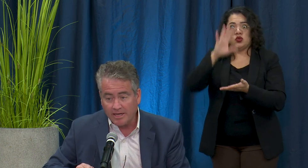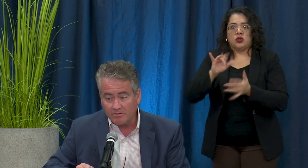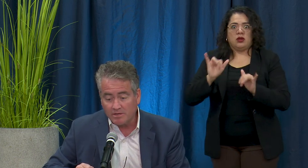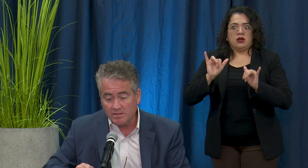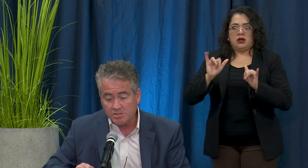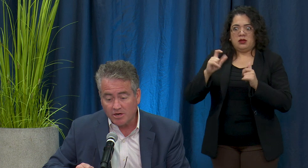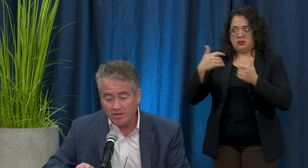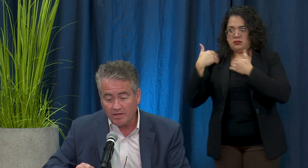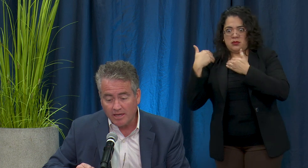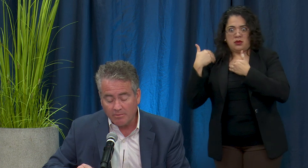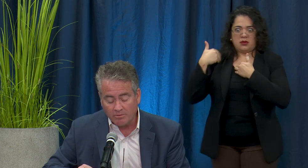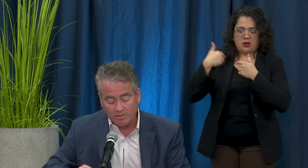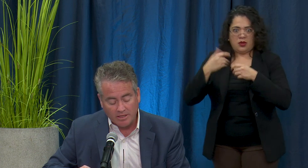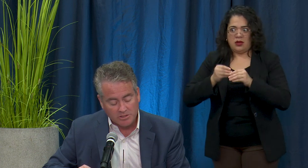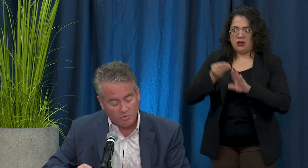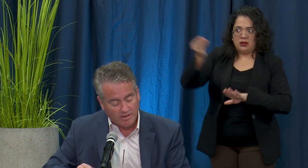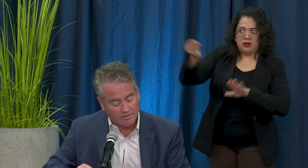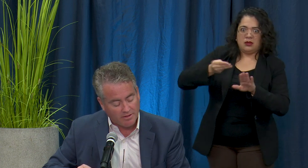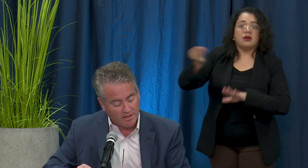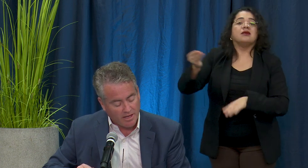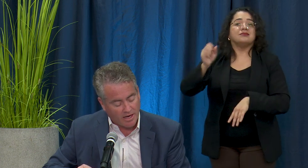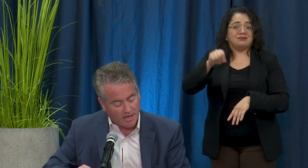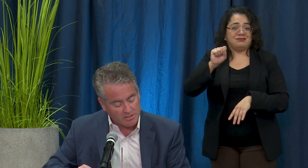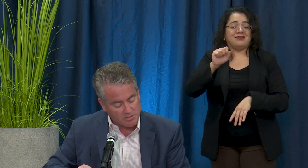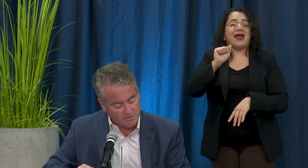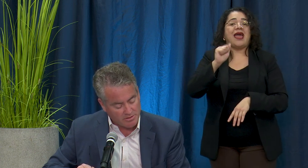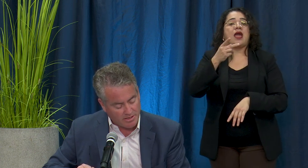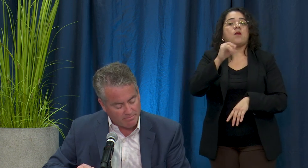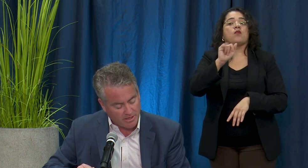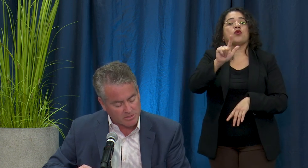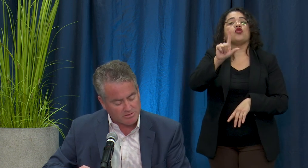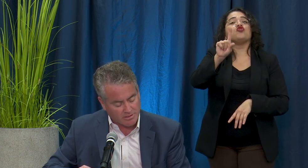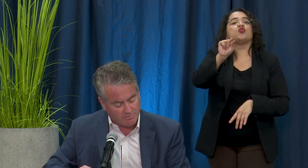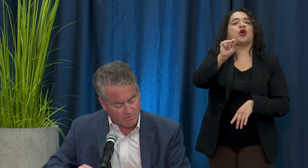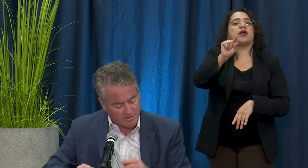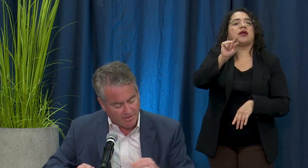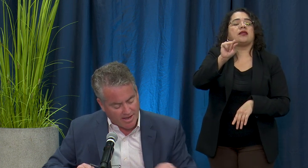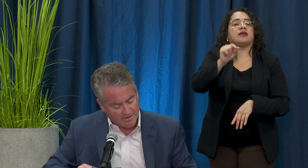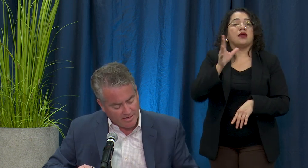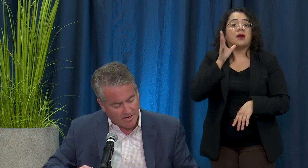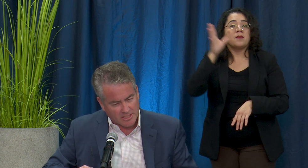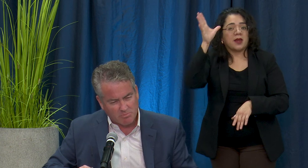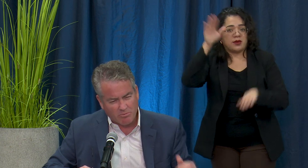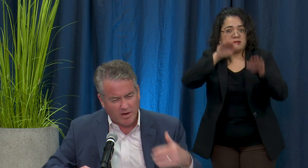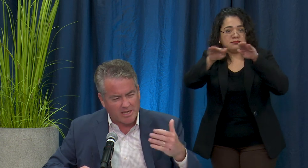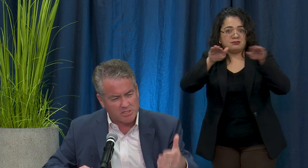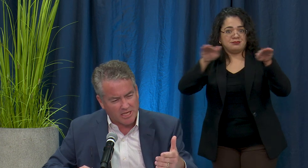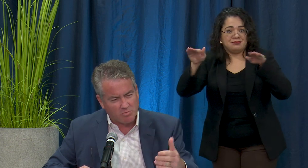out starting April 20th. So parents look forward to that. Spring Break is next